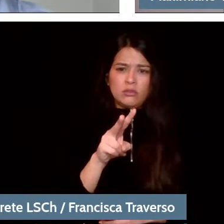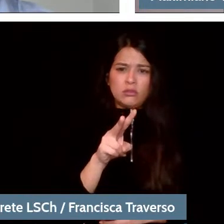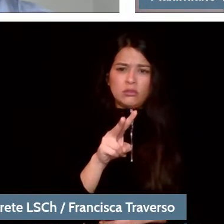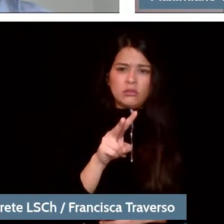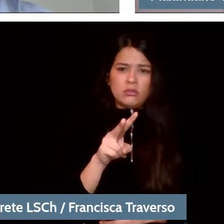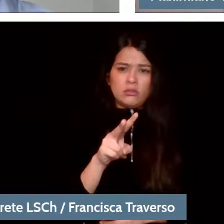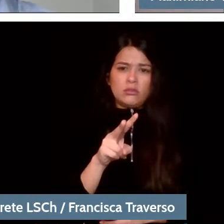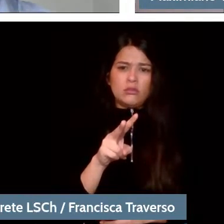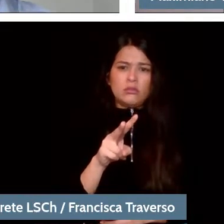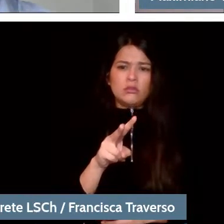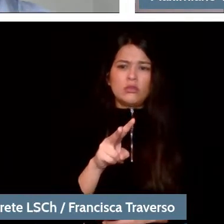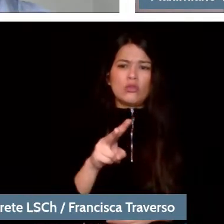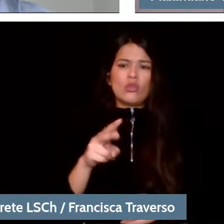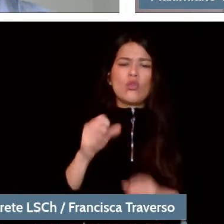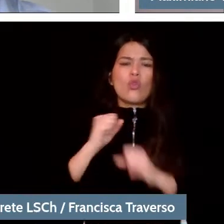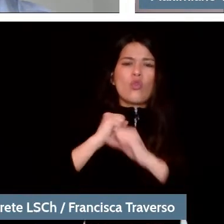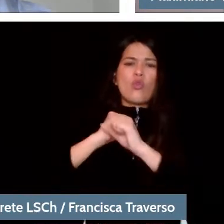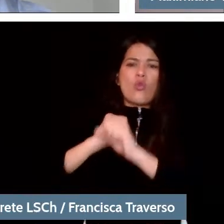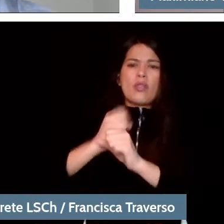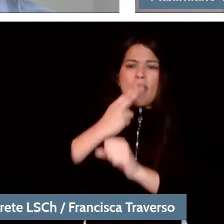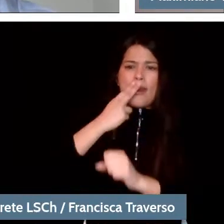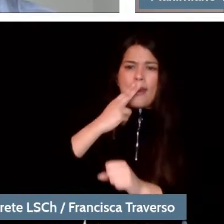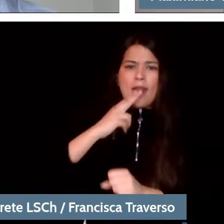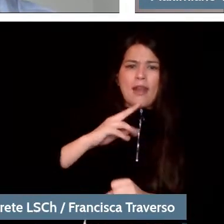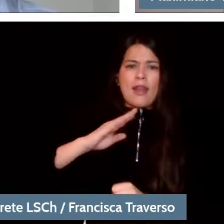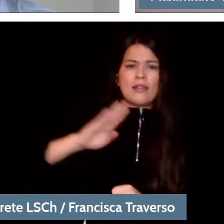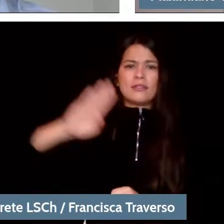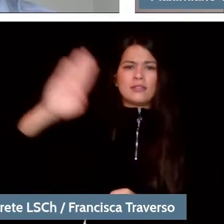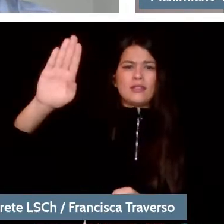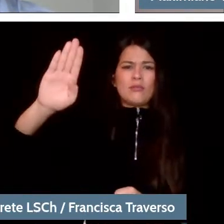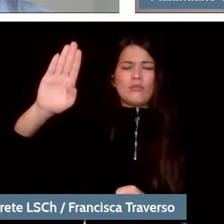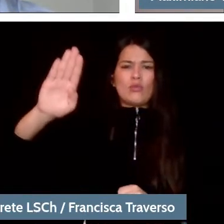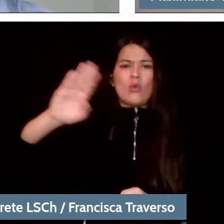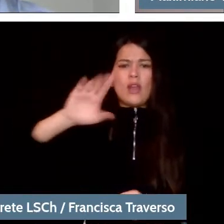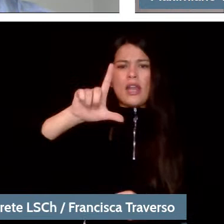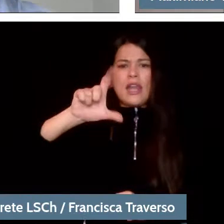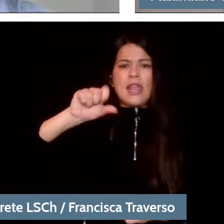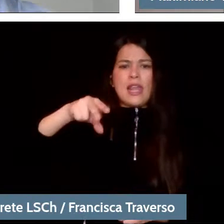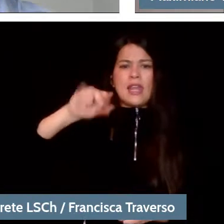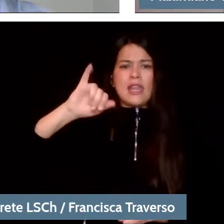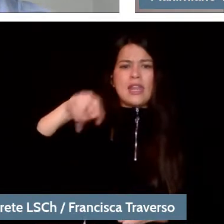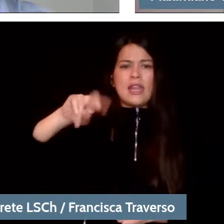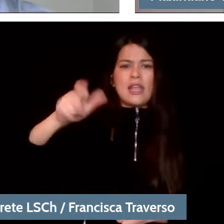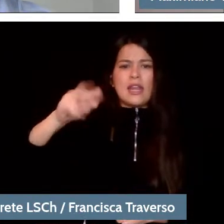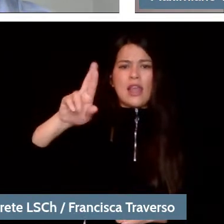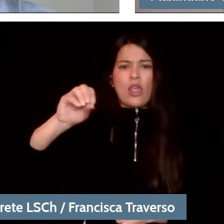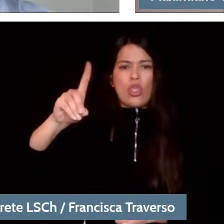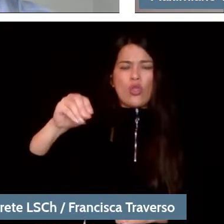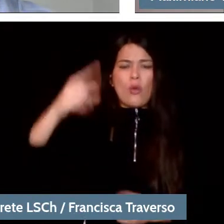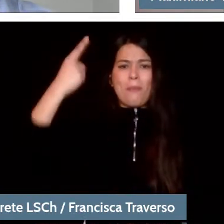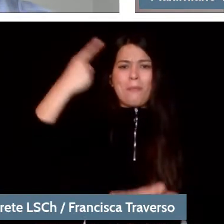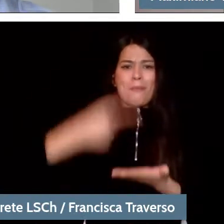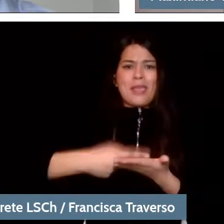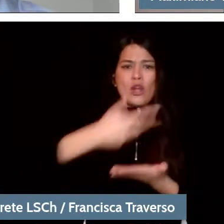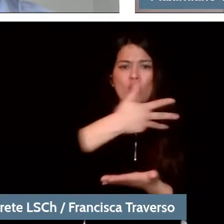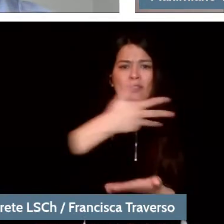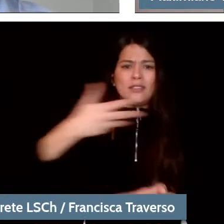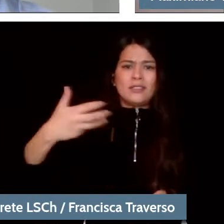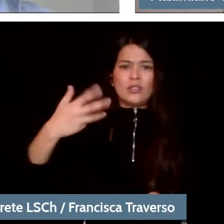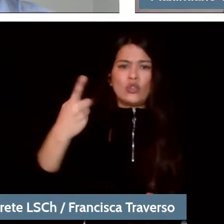especially the Leningrad symphony, for example. The 1911 symphony, the 11th symphony and so on.